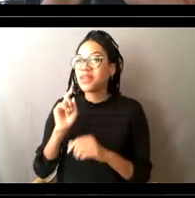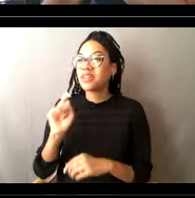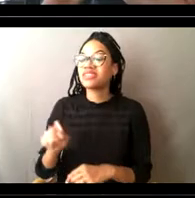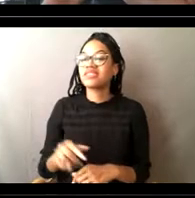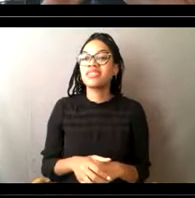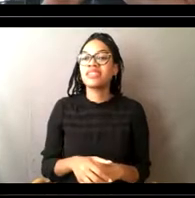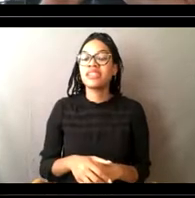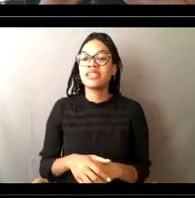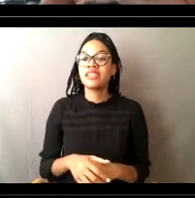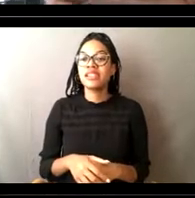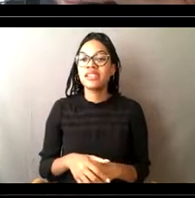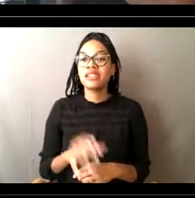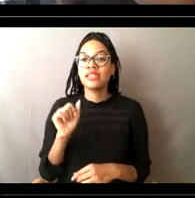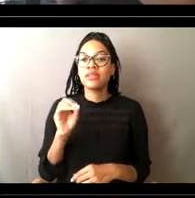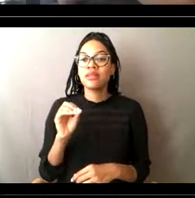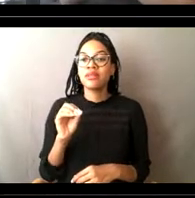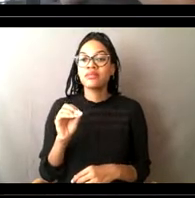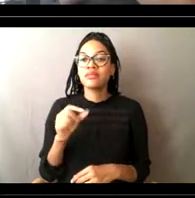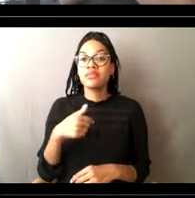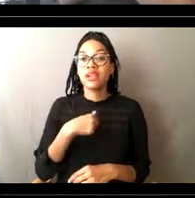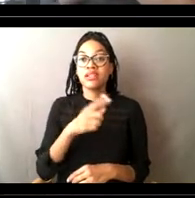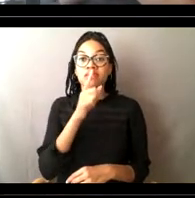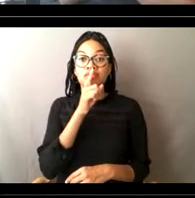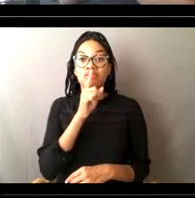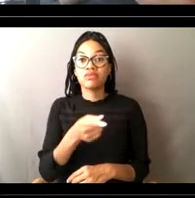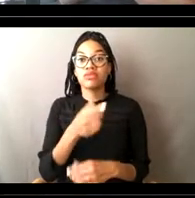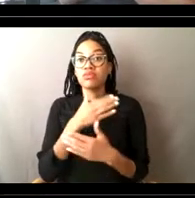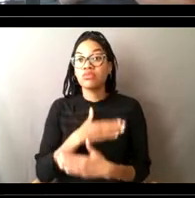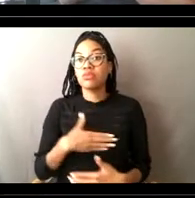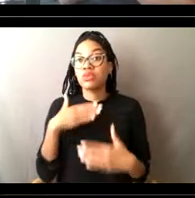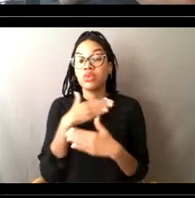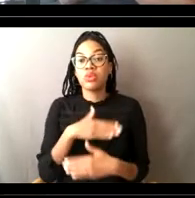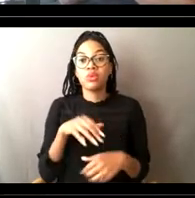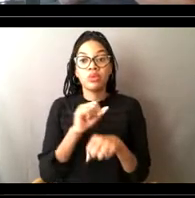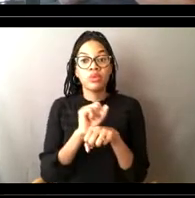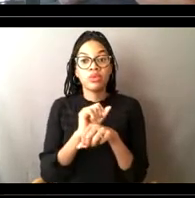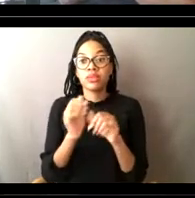So I really enjoy working with the industry members.